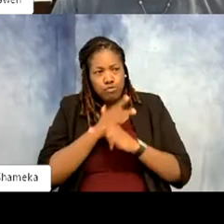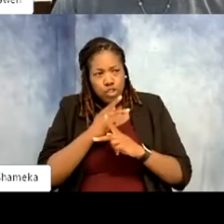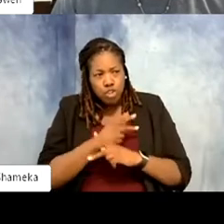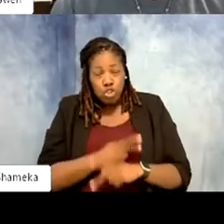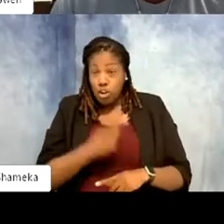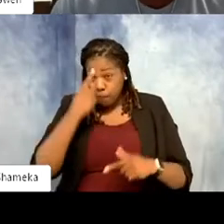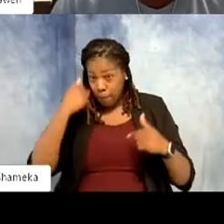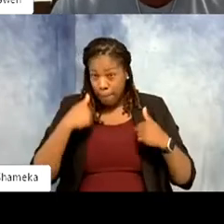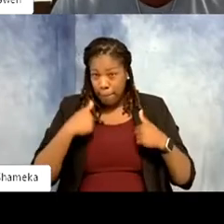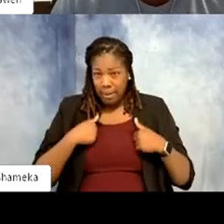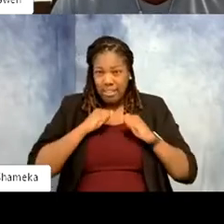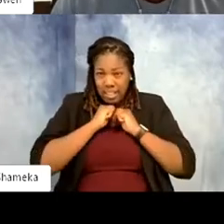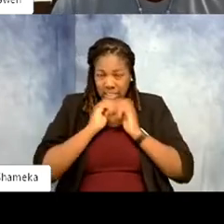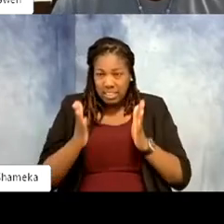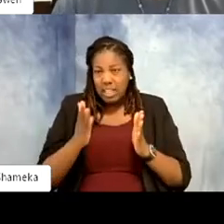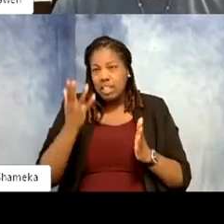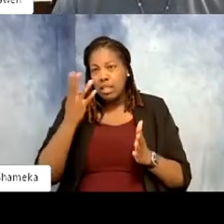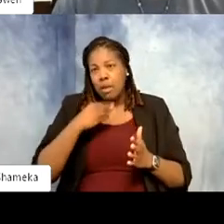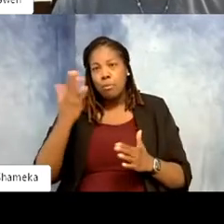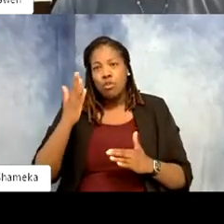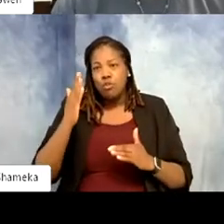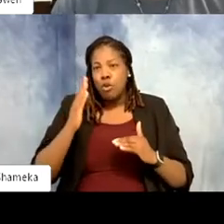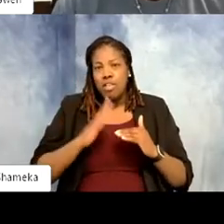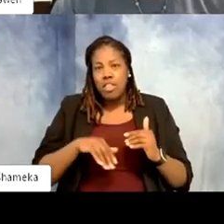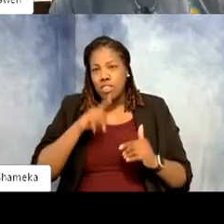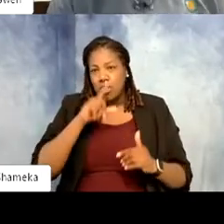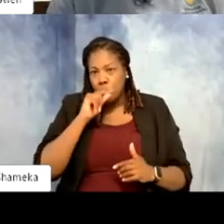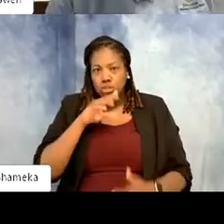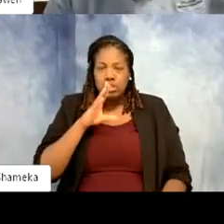nothing prettier than some of the birds. And some of the ducks will take your breath away.